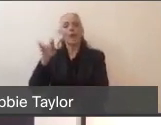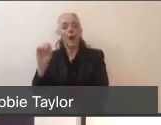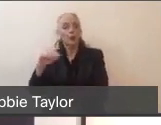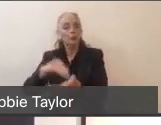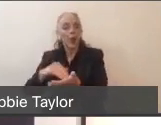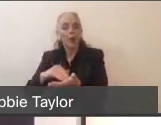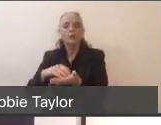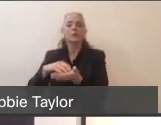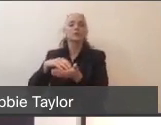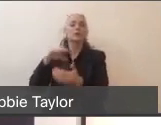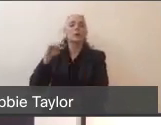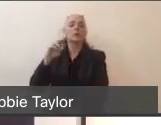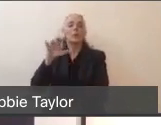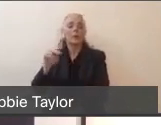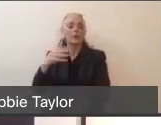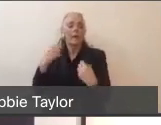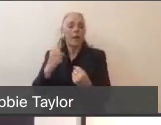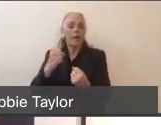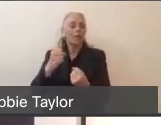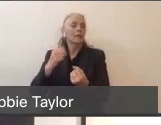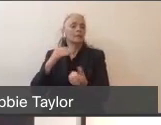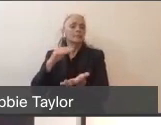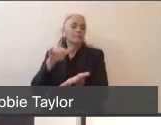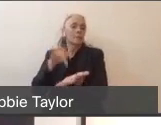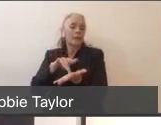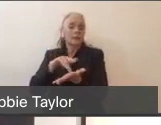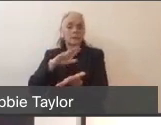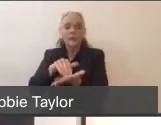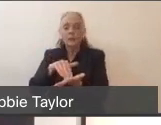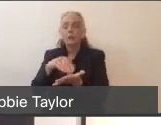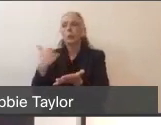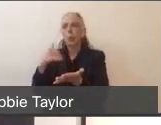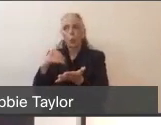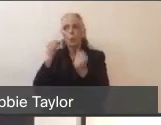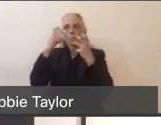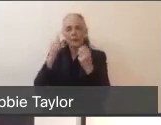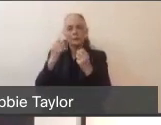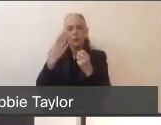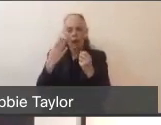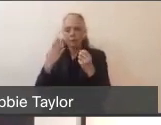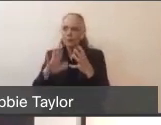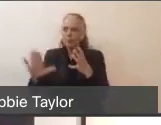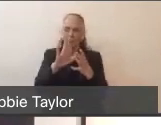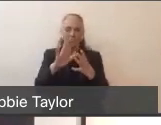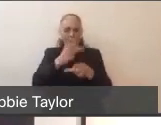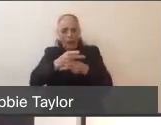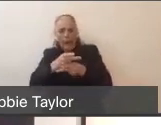they've just done an amazing job to make these transitions and these care areas safe. I know Marin Health has built out